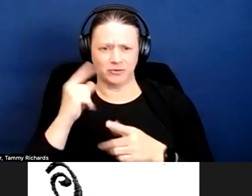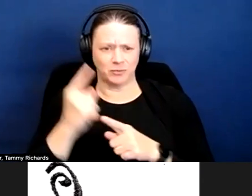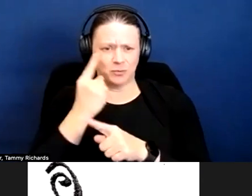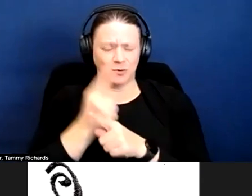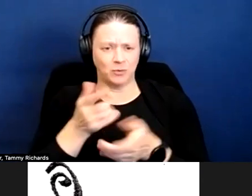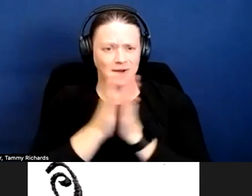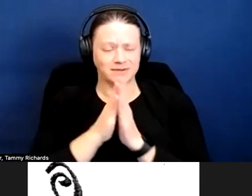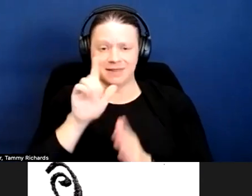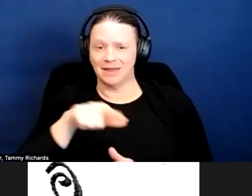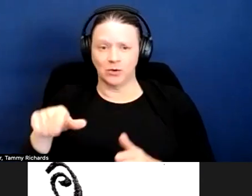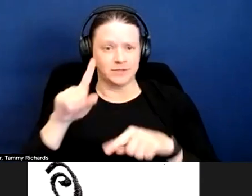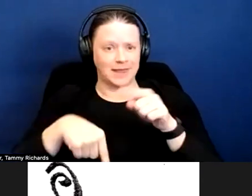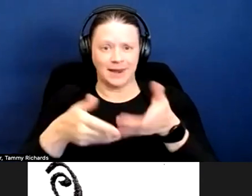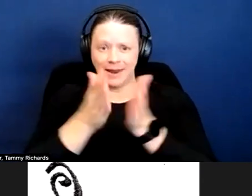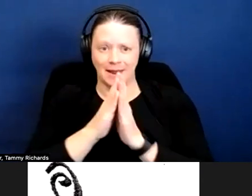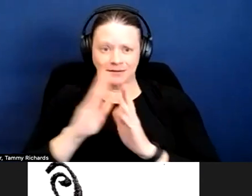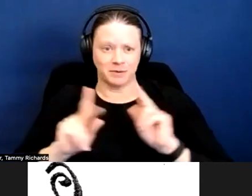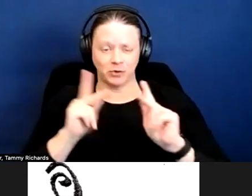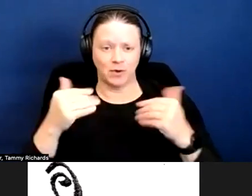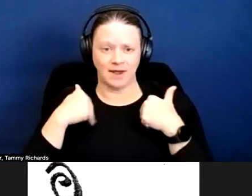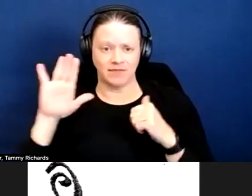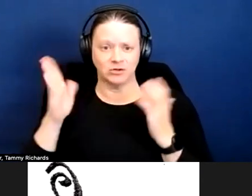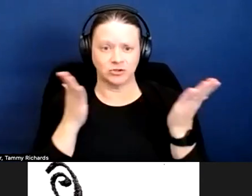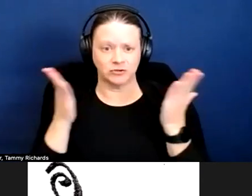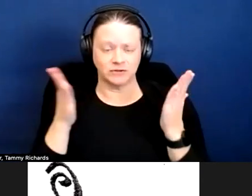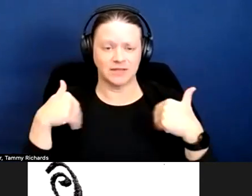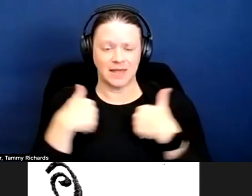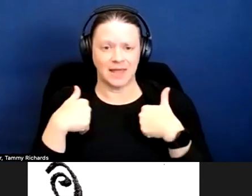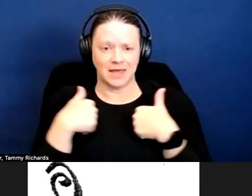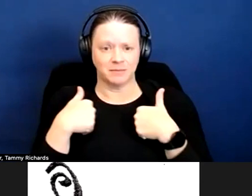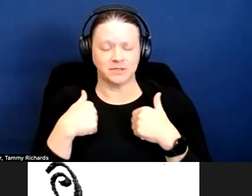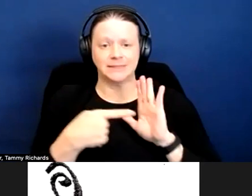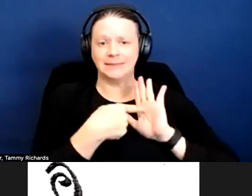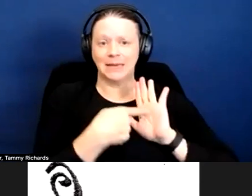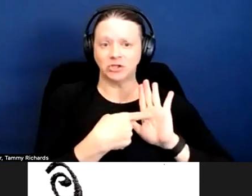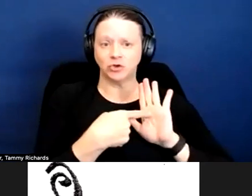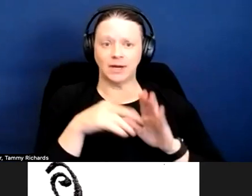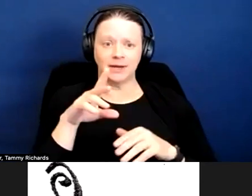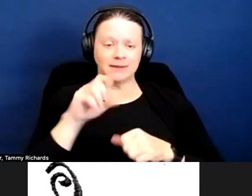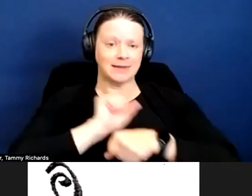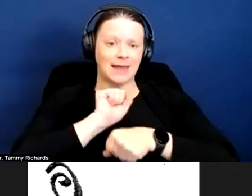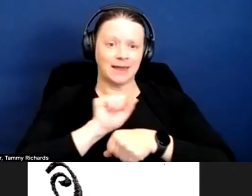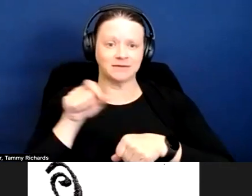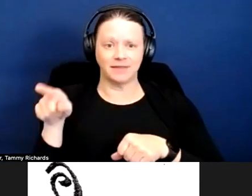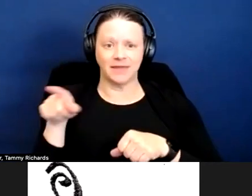Landlords can't ask people to have their service animals demonstrate the tasks that they perform.